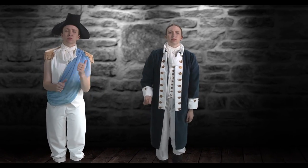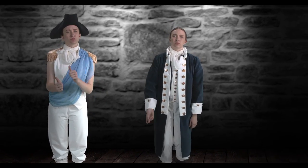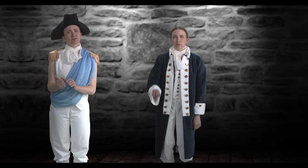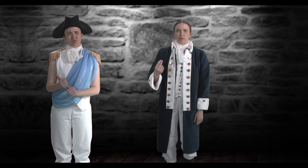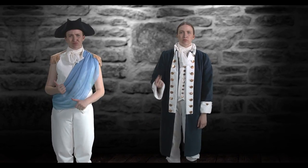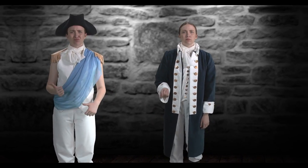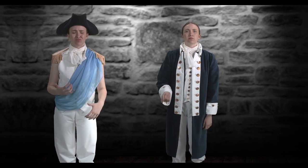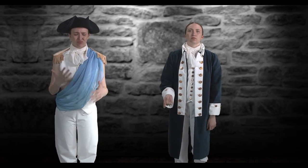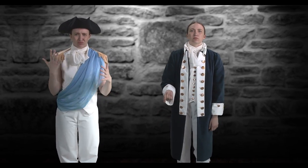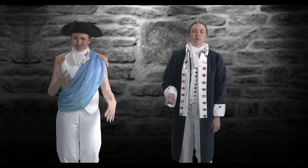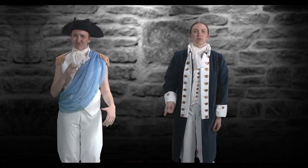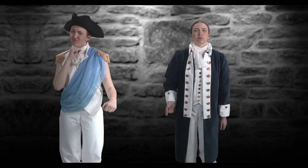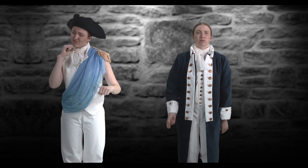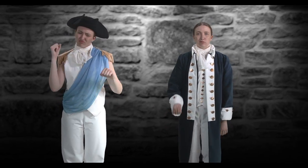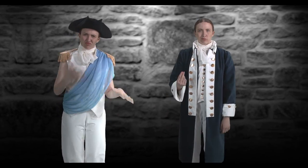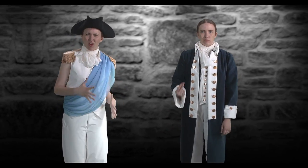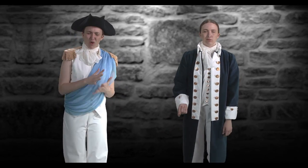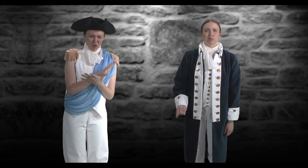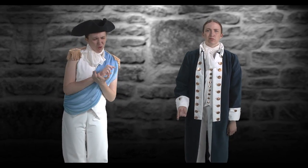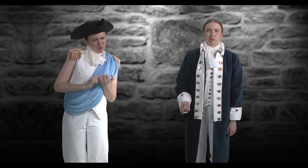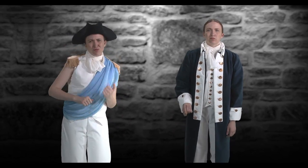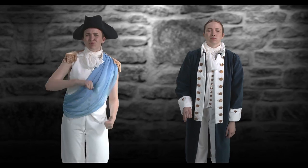Left him with nothing but ruined pride, something new inside